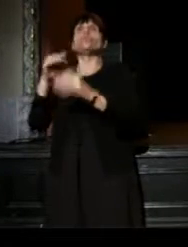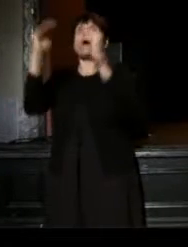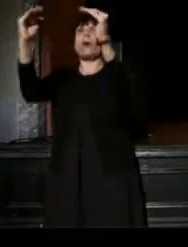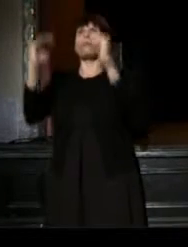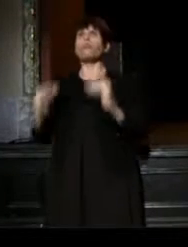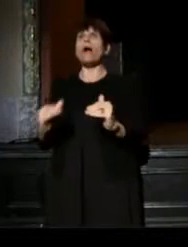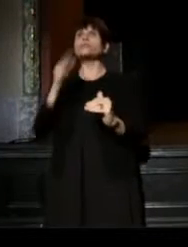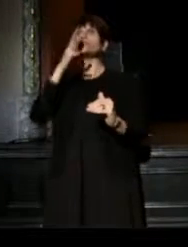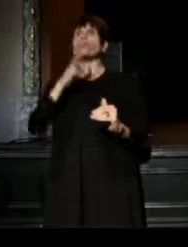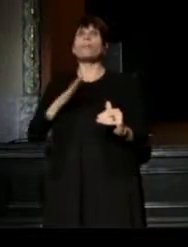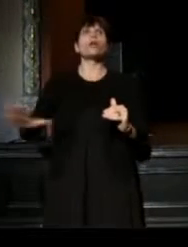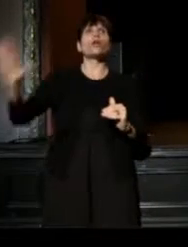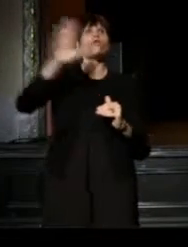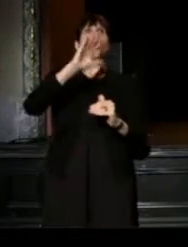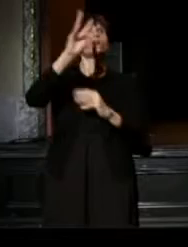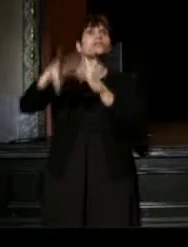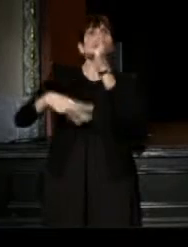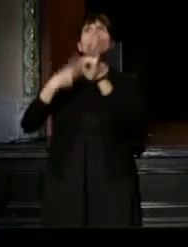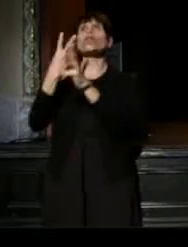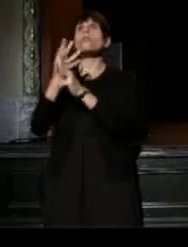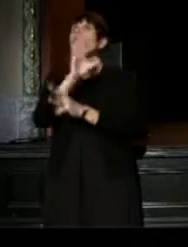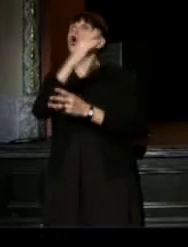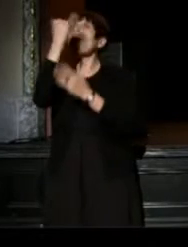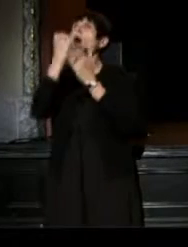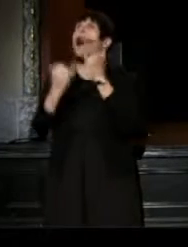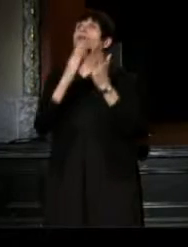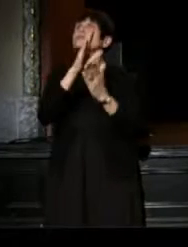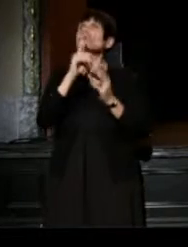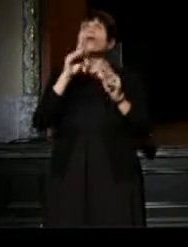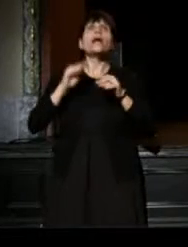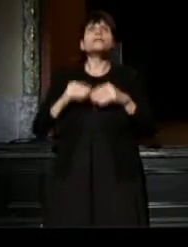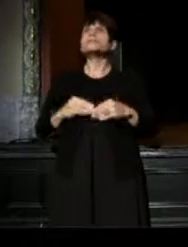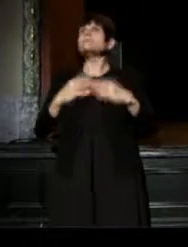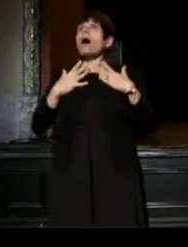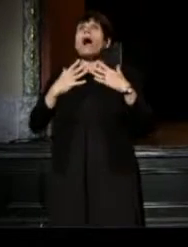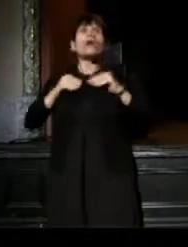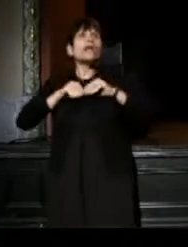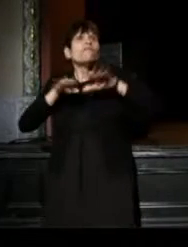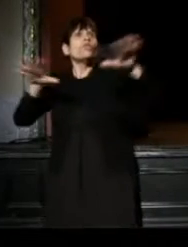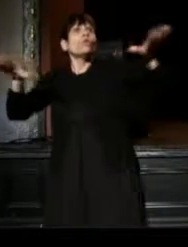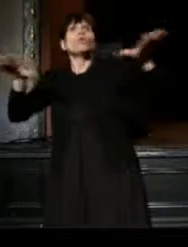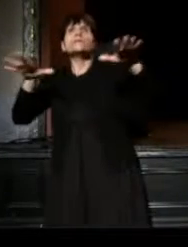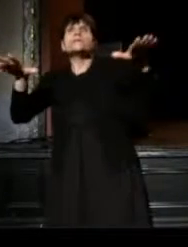What's more, her artistry has inspired and influenced a generation of playwrights,